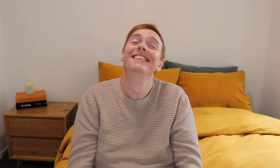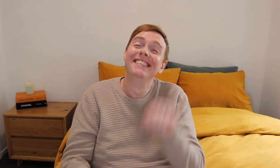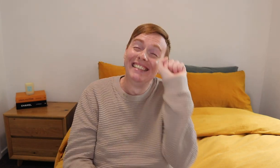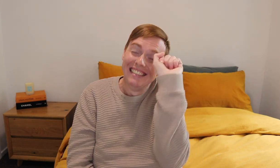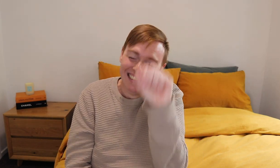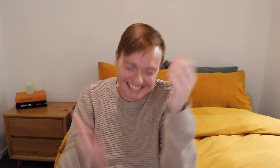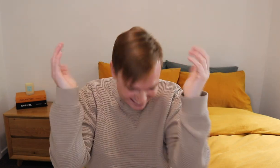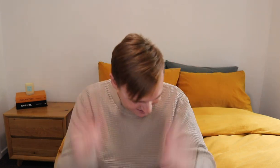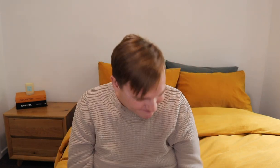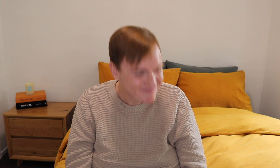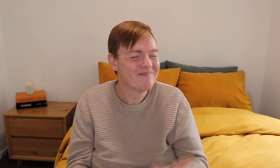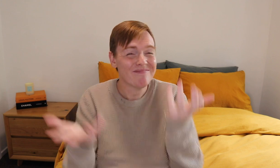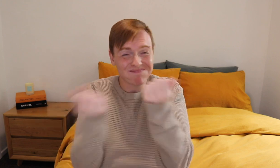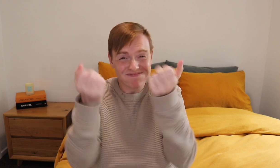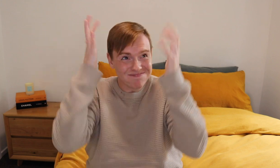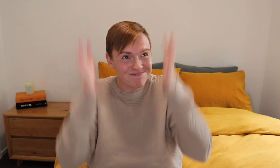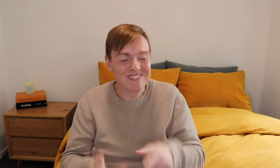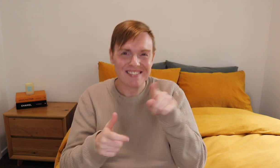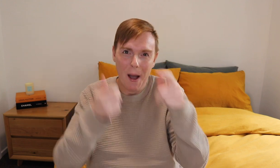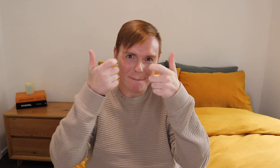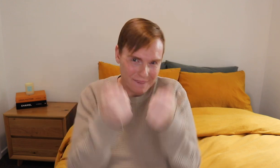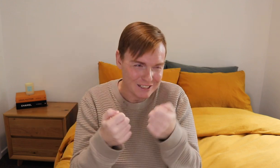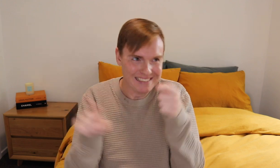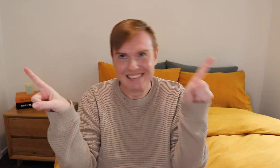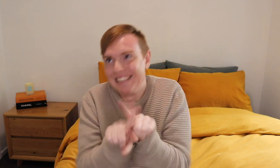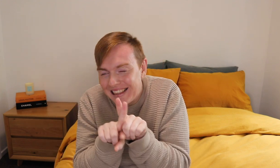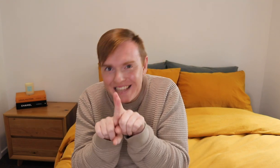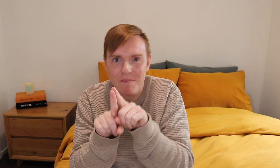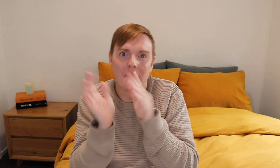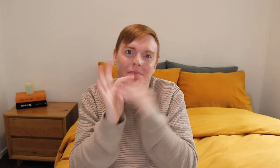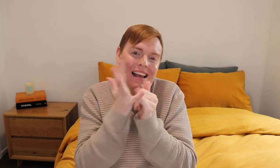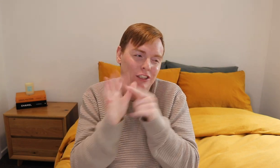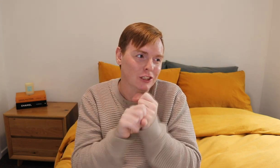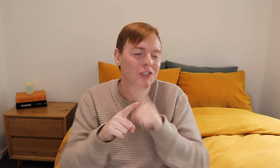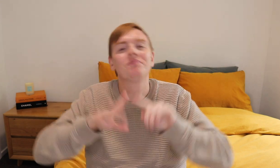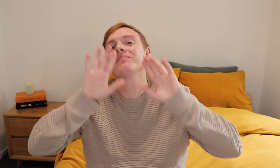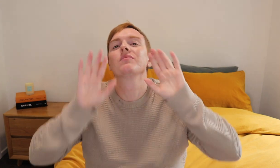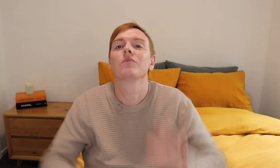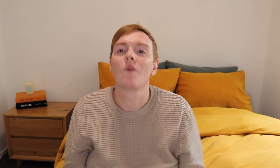A: Yes. I have received common messages about it.